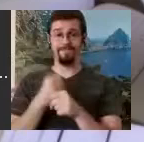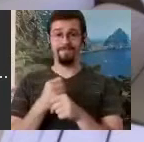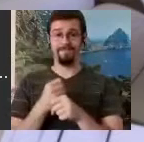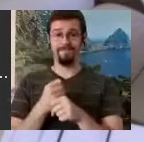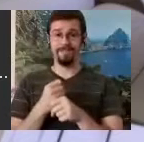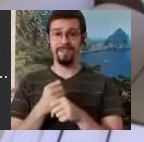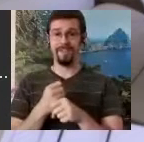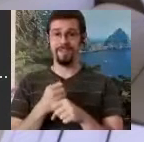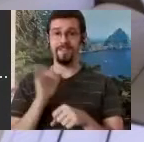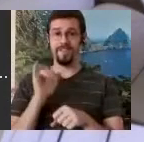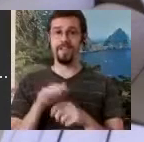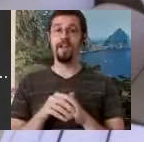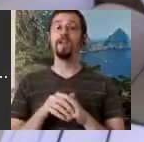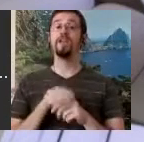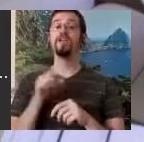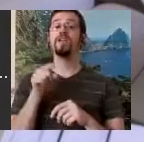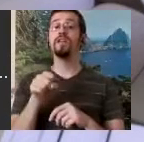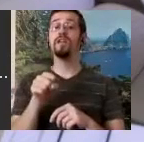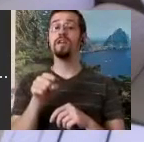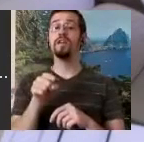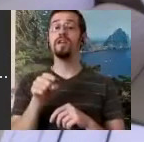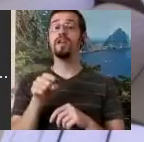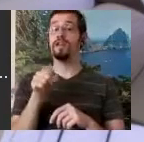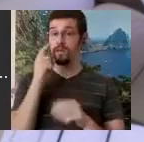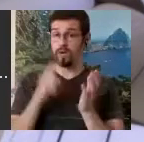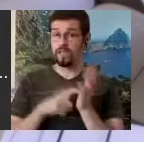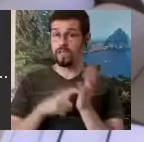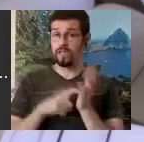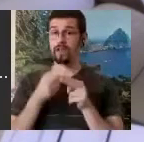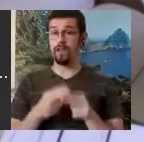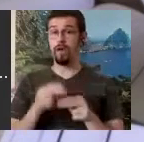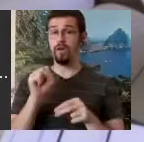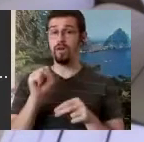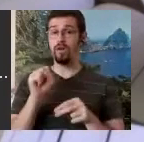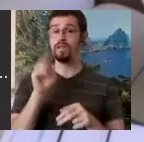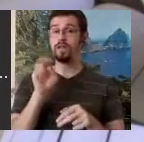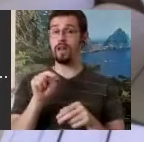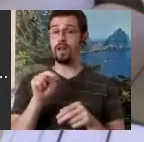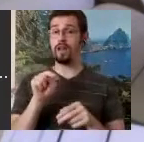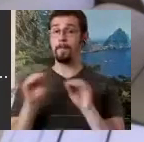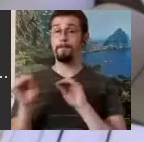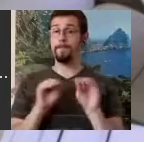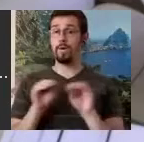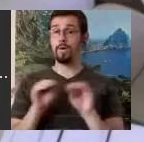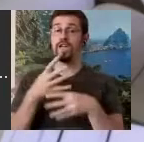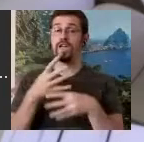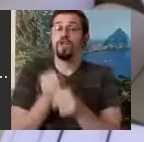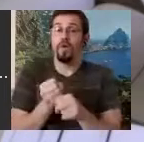Movement Shorthand, but we found out very quickly that really it was not a